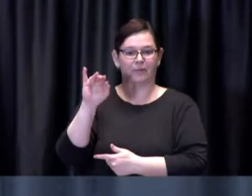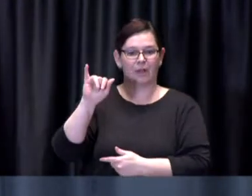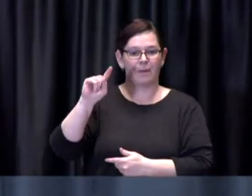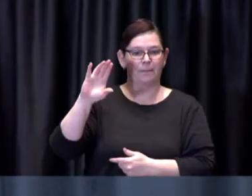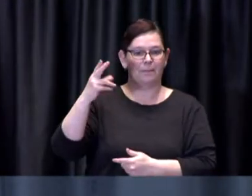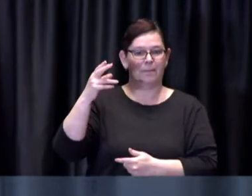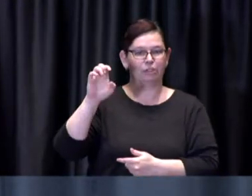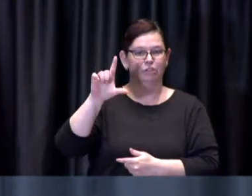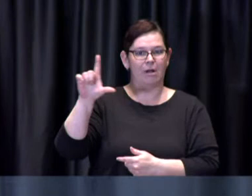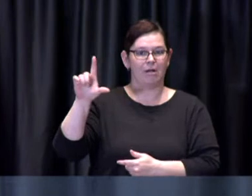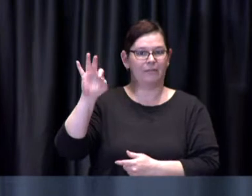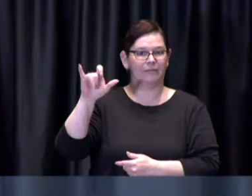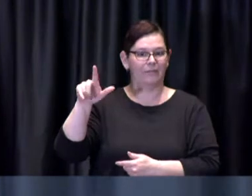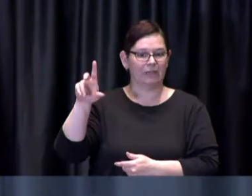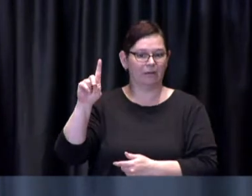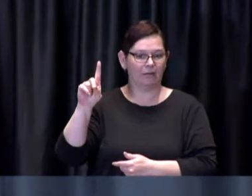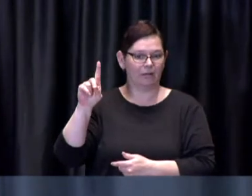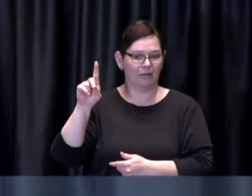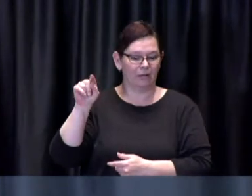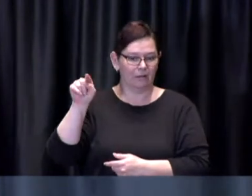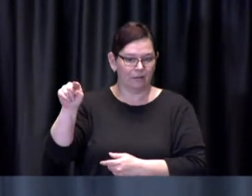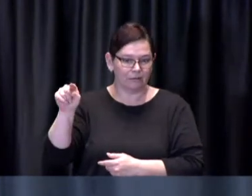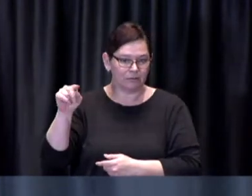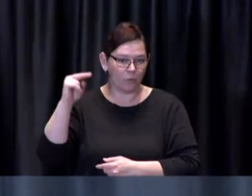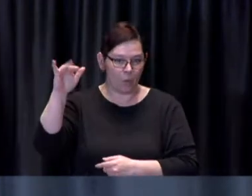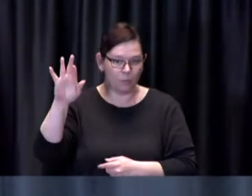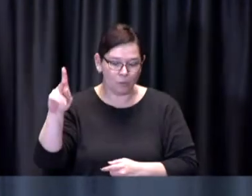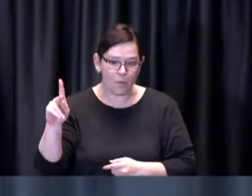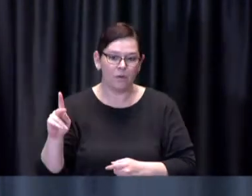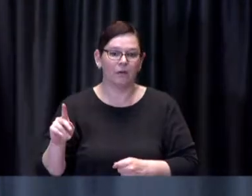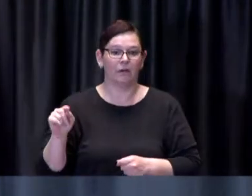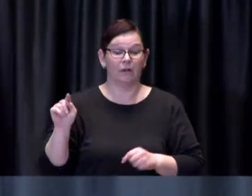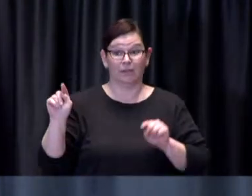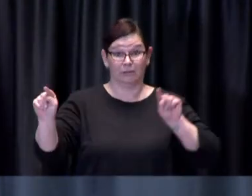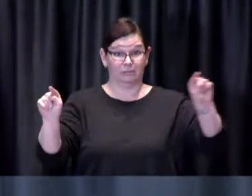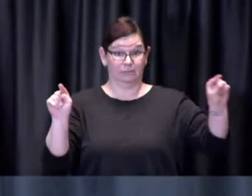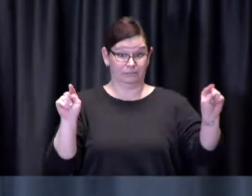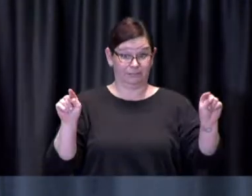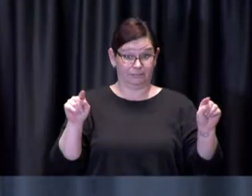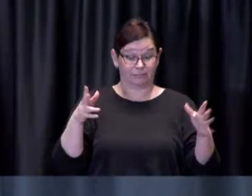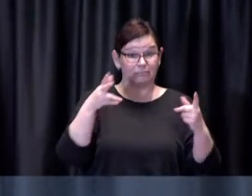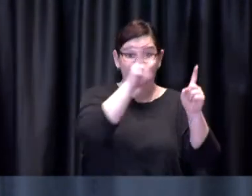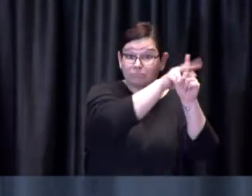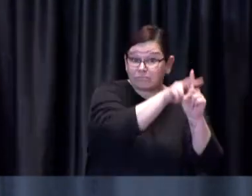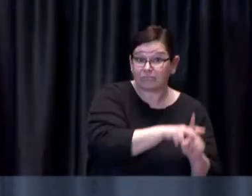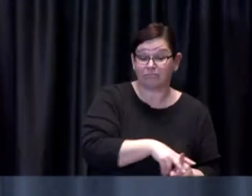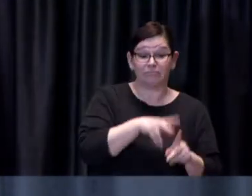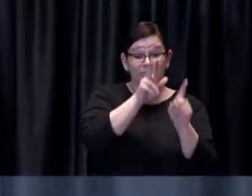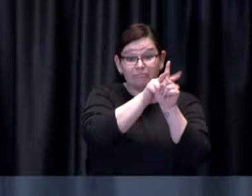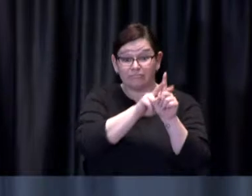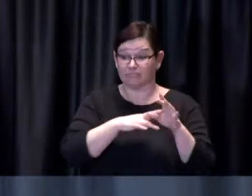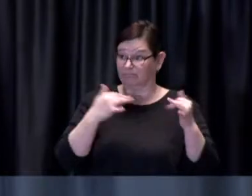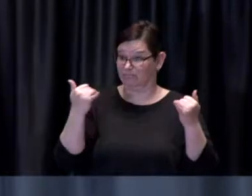I'm pleased to report that the uptake in both of these community-center based clinics has been extremely positive.